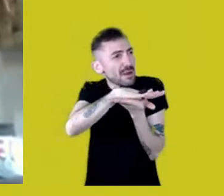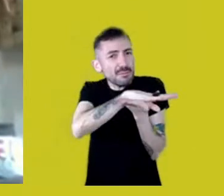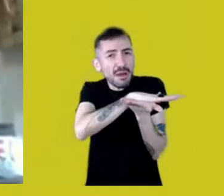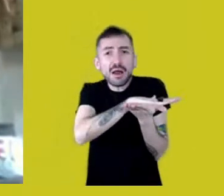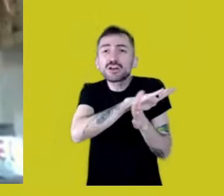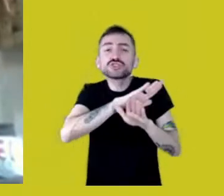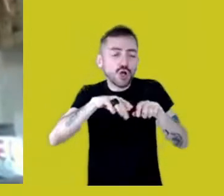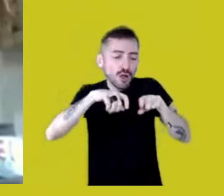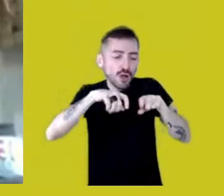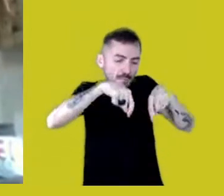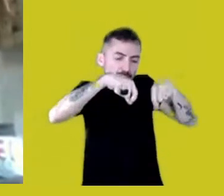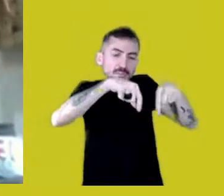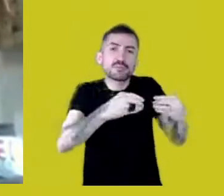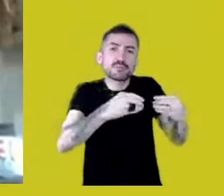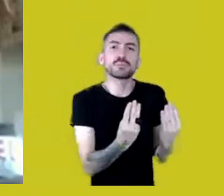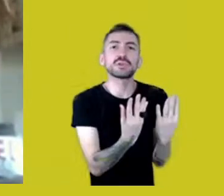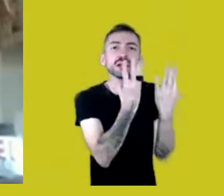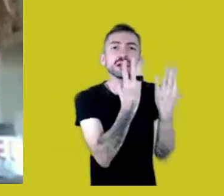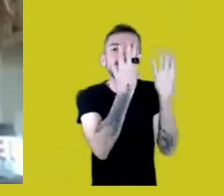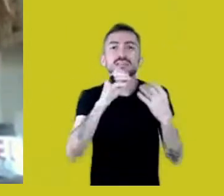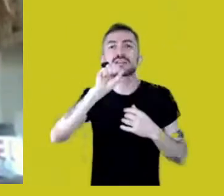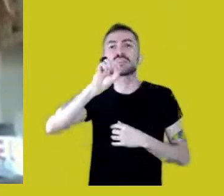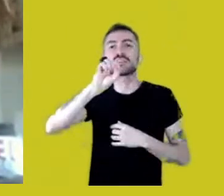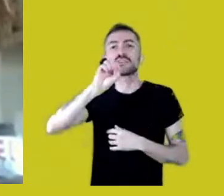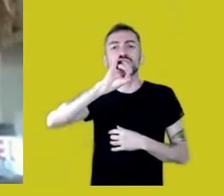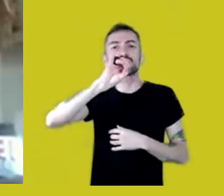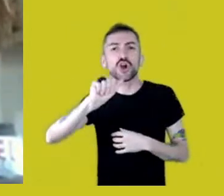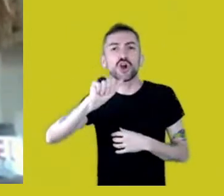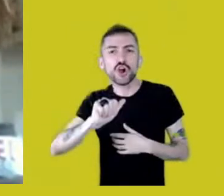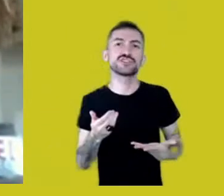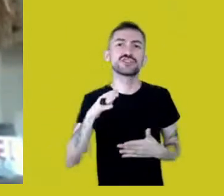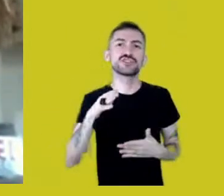to plant cotton, to plant transgenic corn.